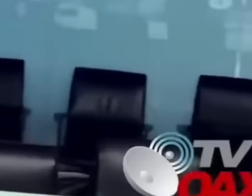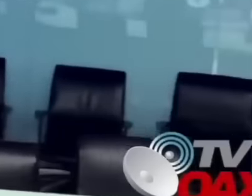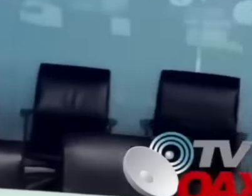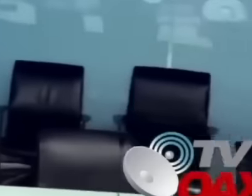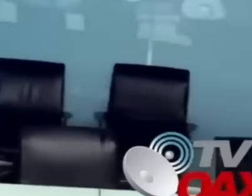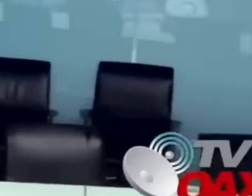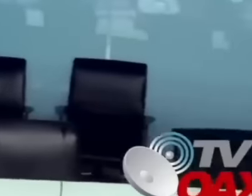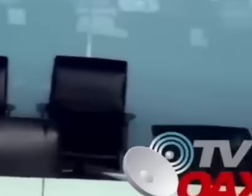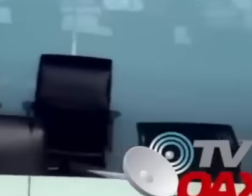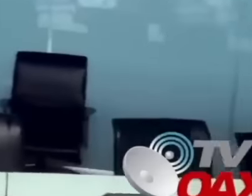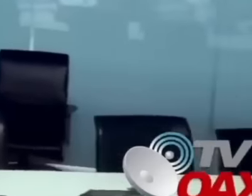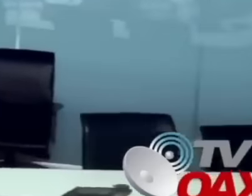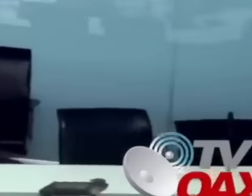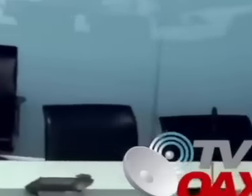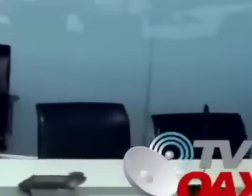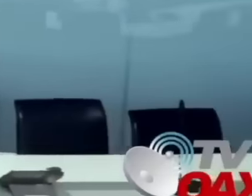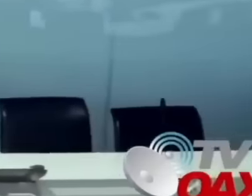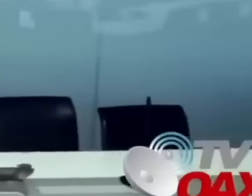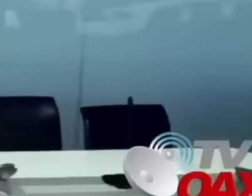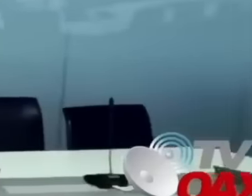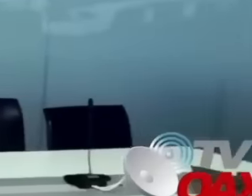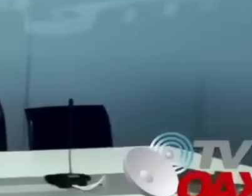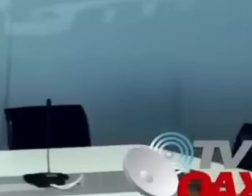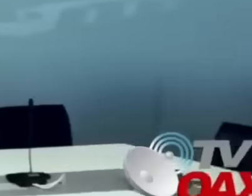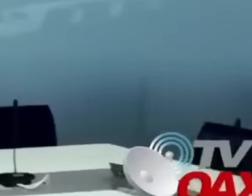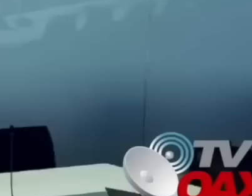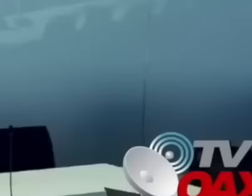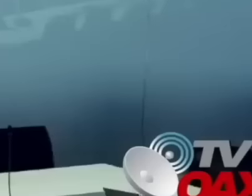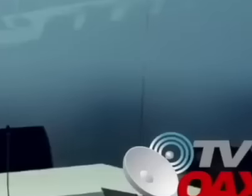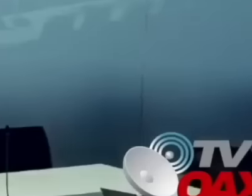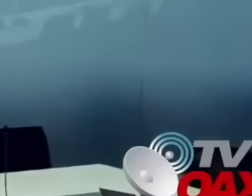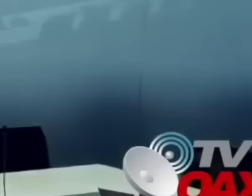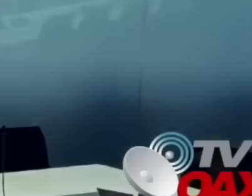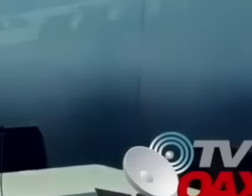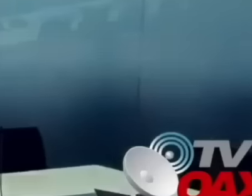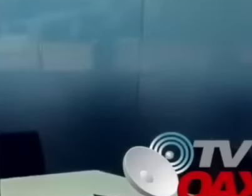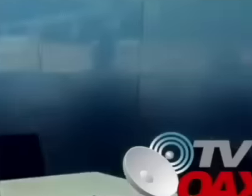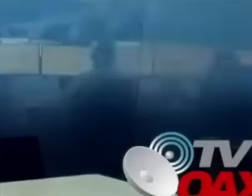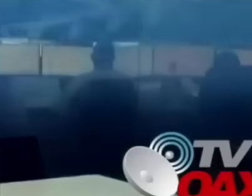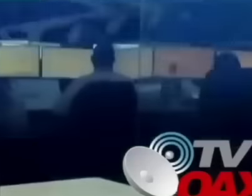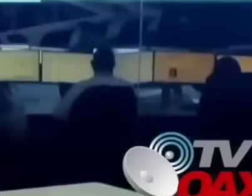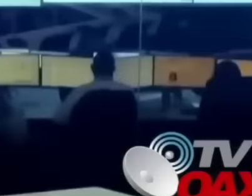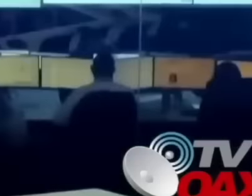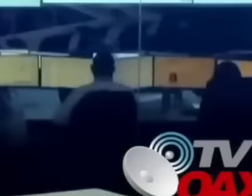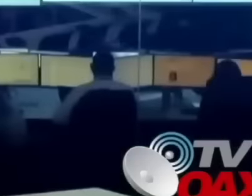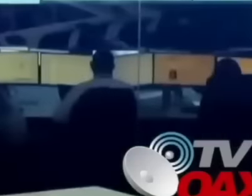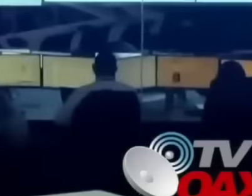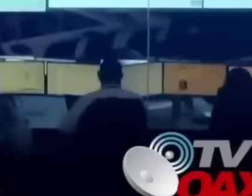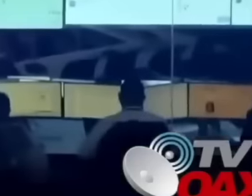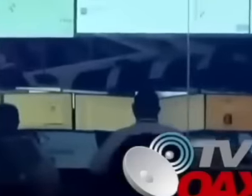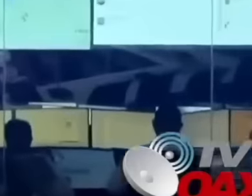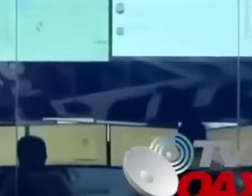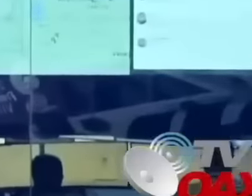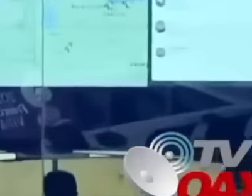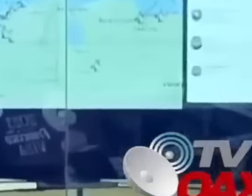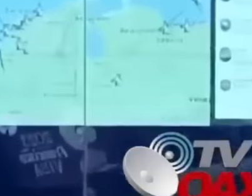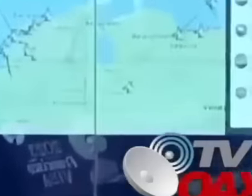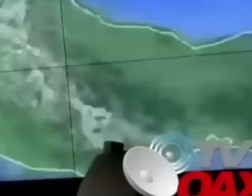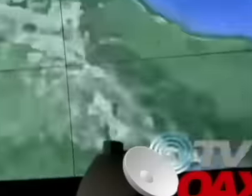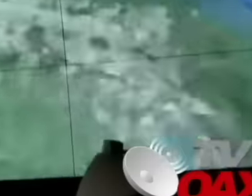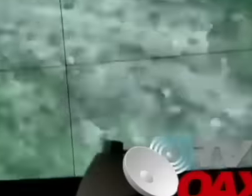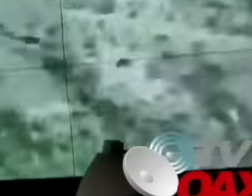it also had monitoring screens to monitor